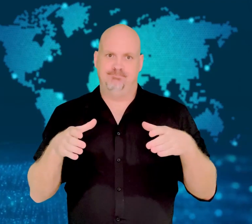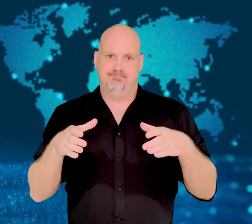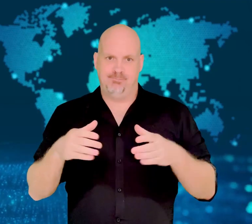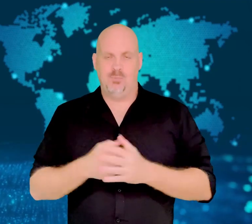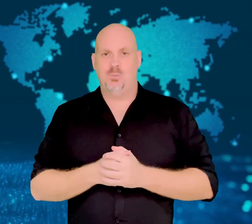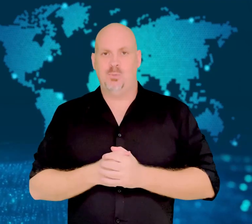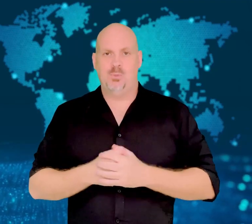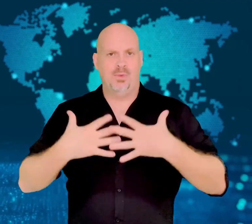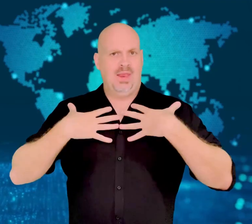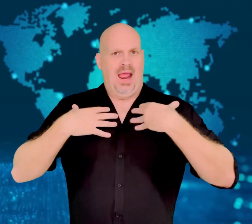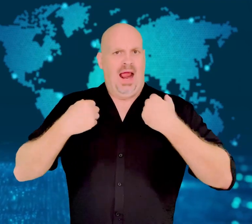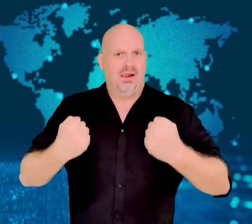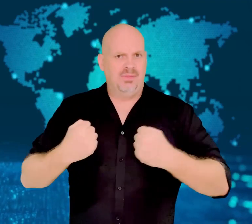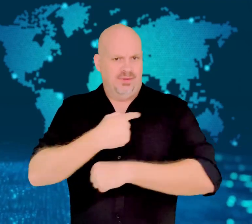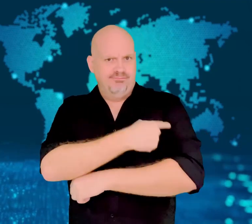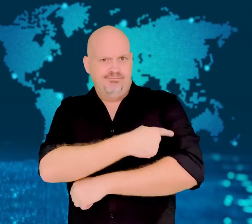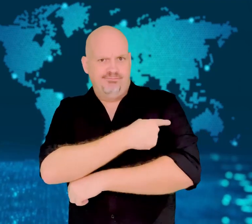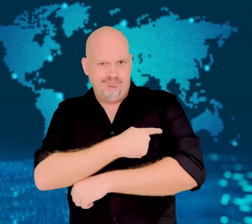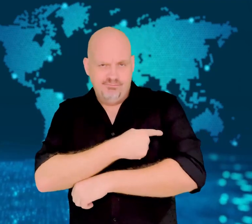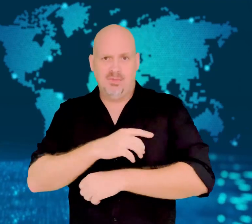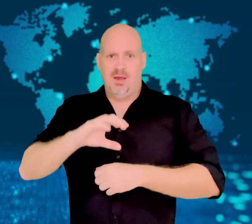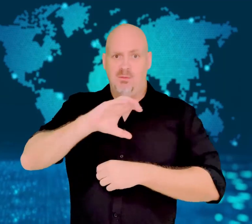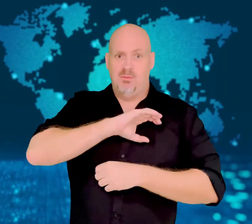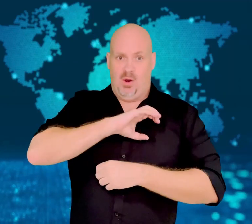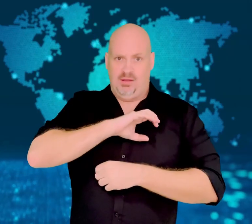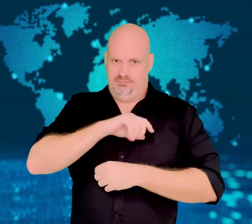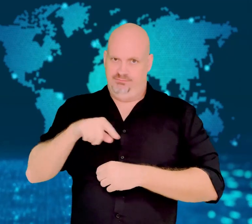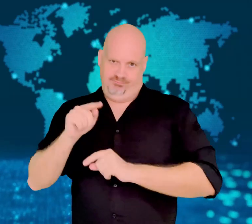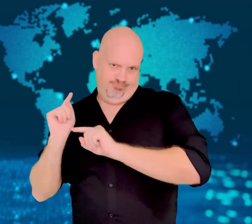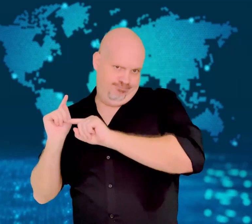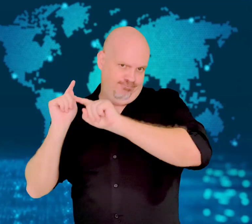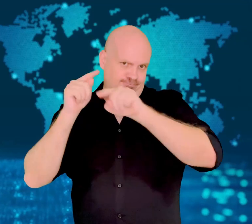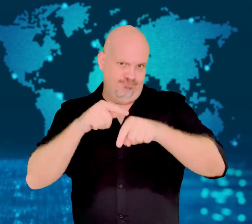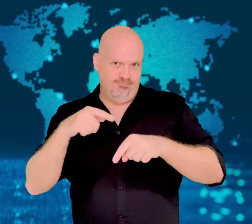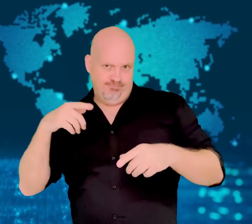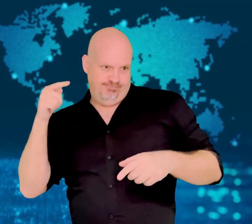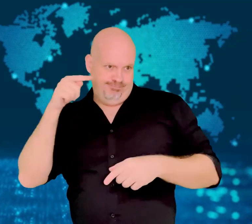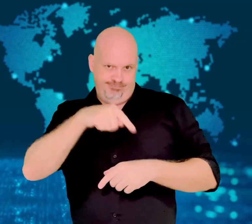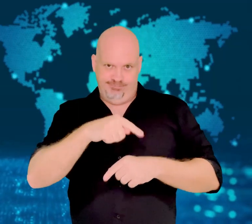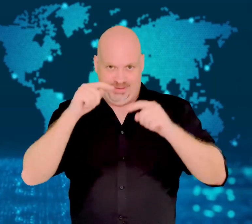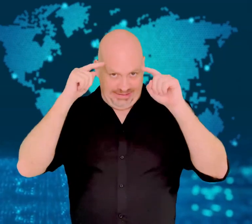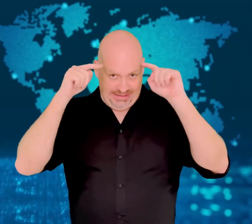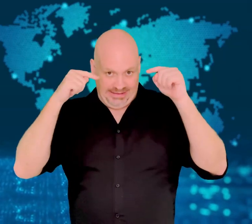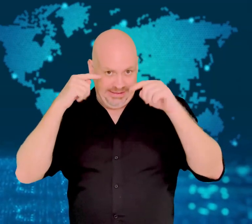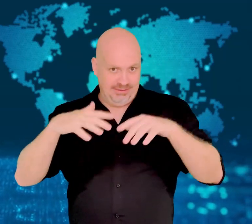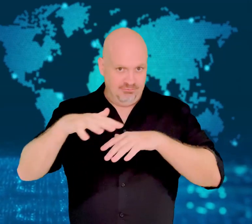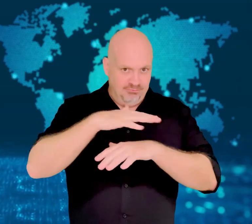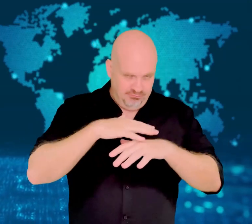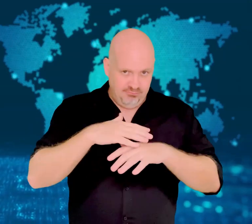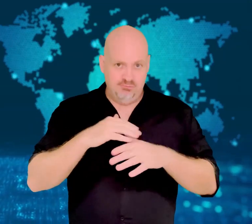Healthcare workers and police were rushed to test